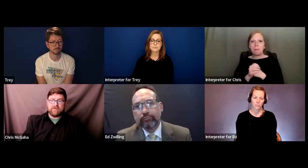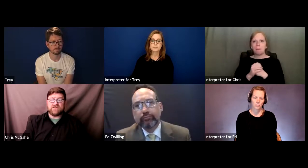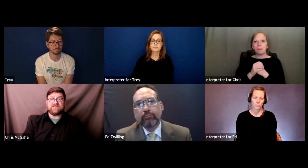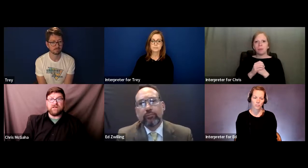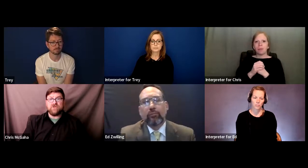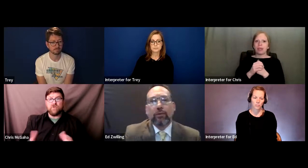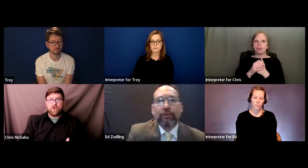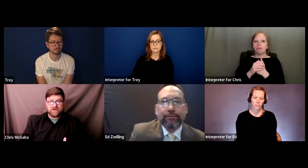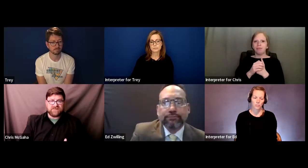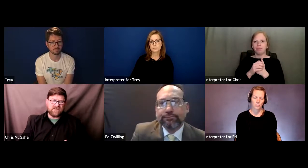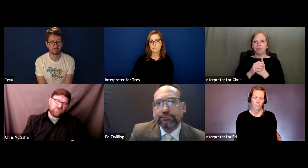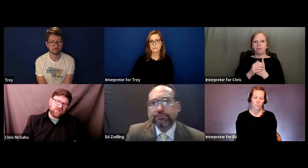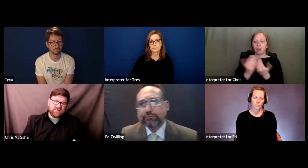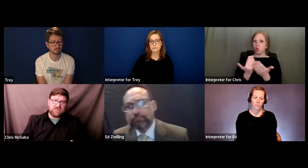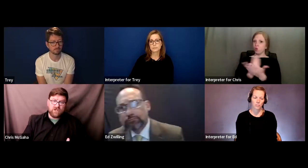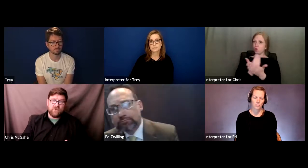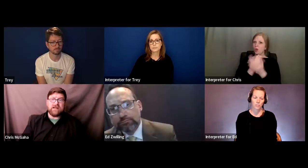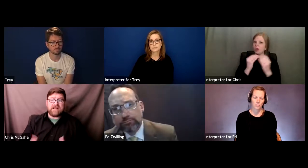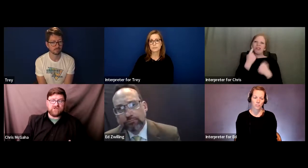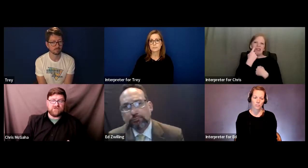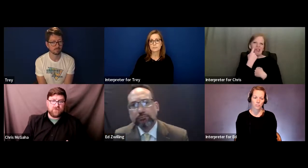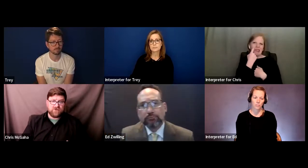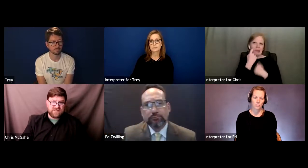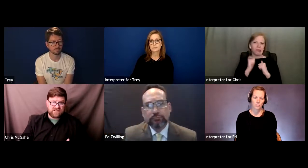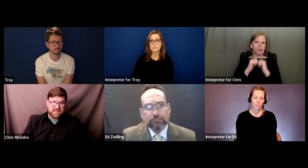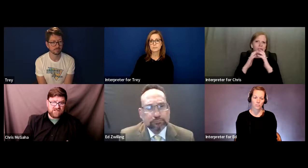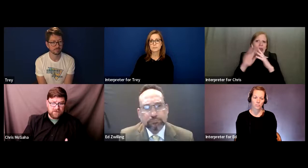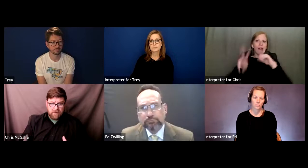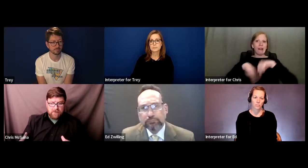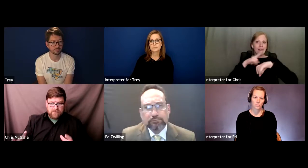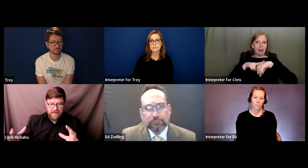And there is a new organization, relatively new, the national interpreters in education,